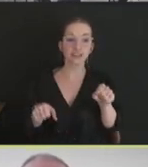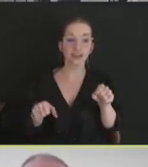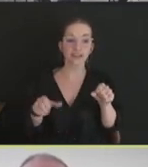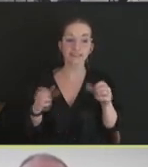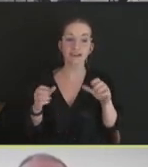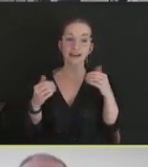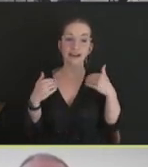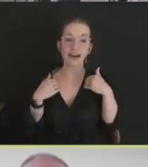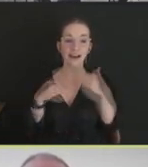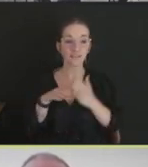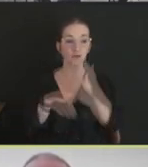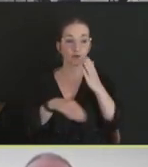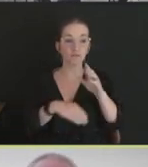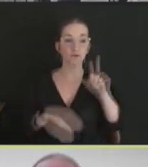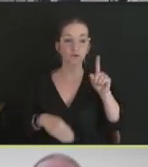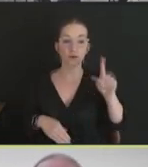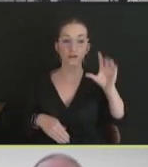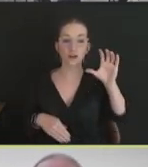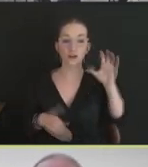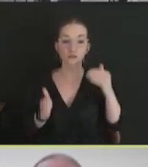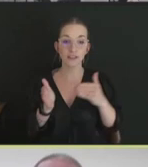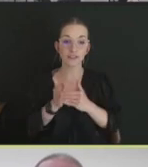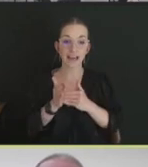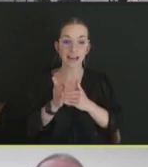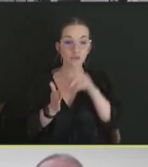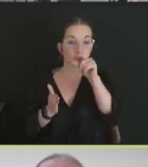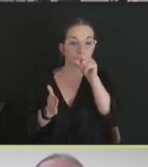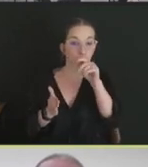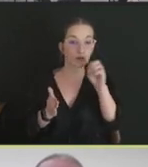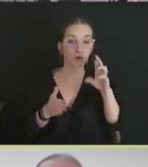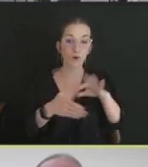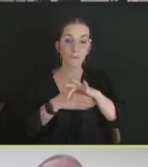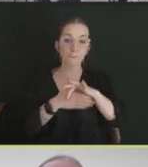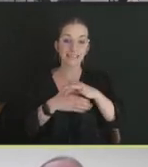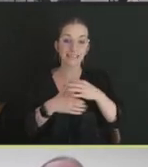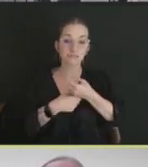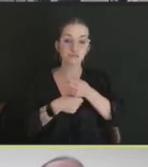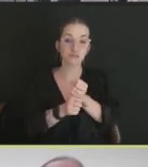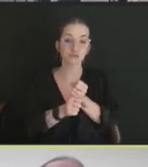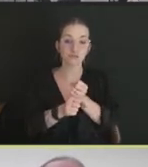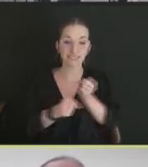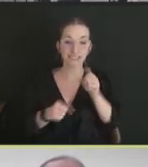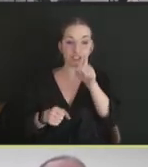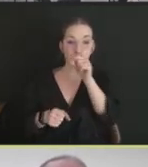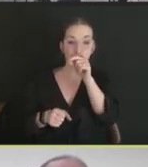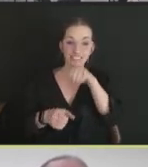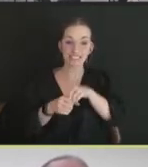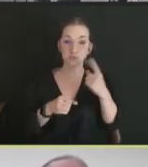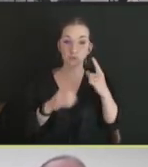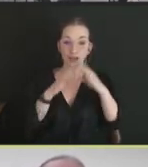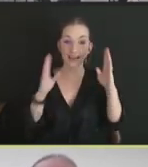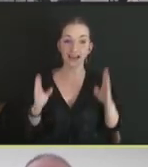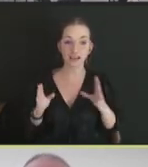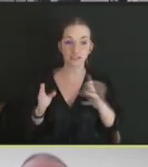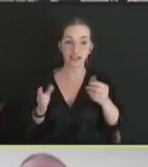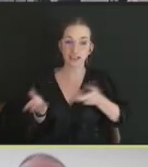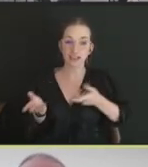meat producing chickens inside a production house. Euthanizing these birds individually